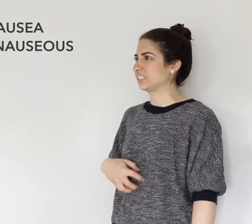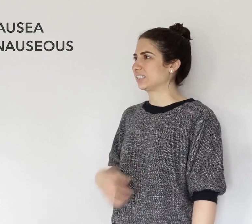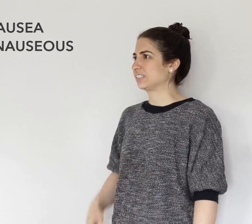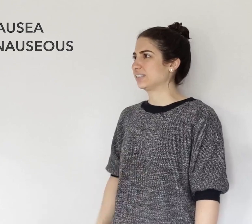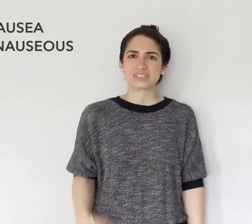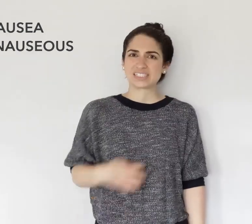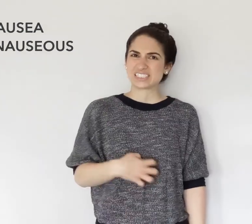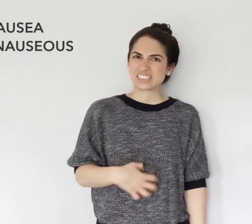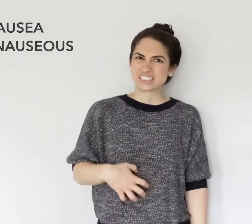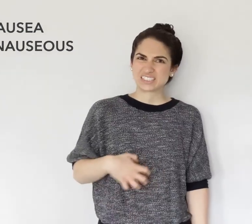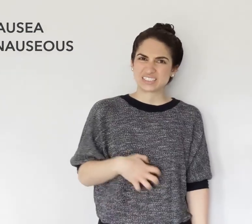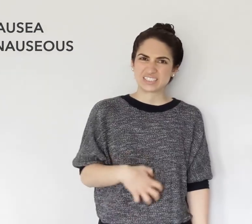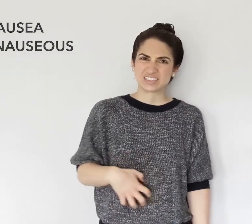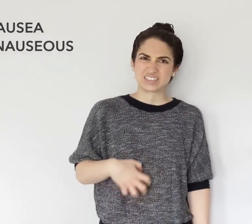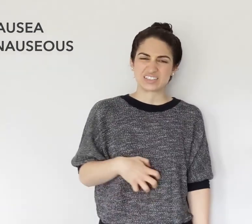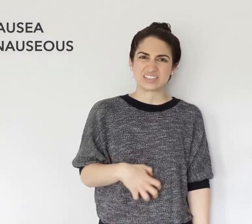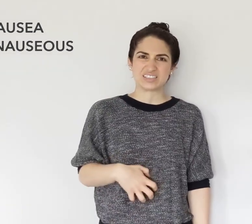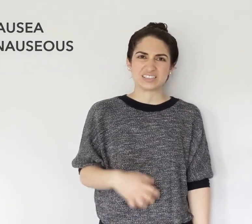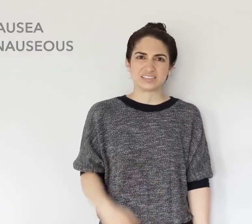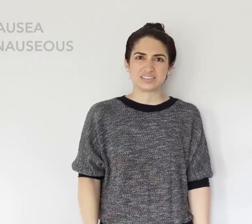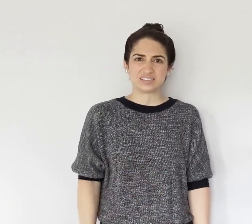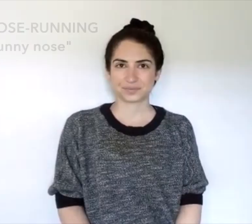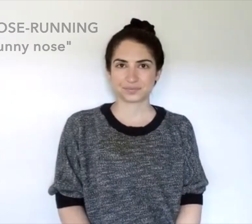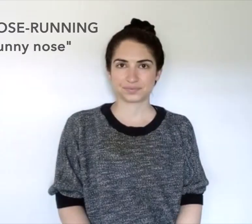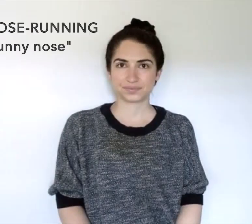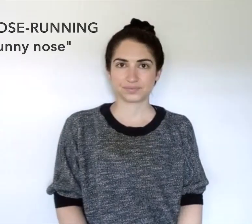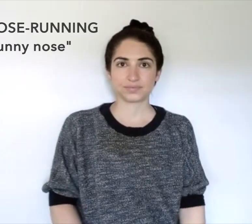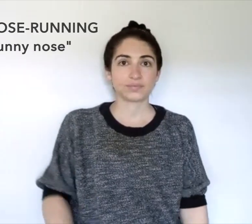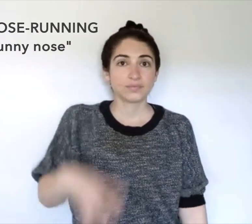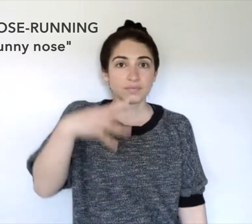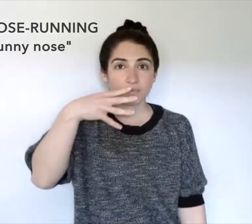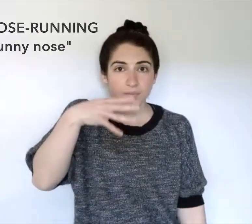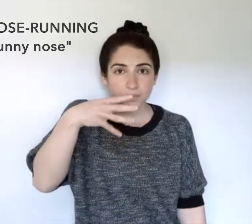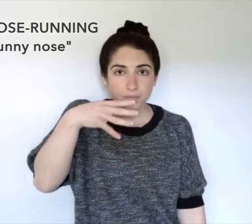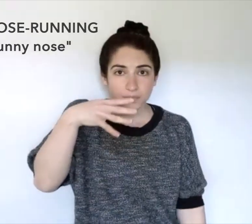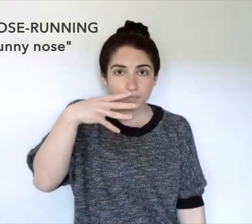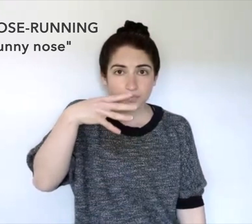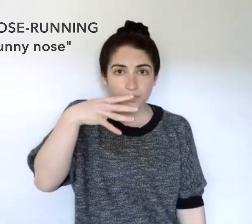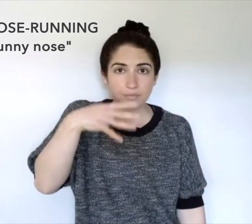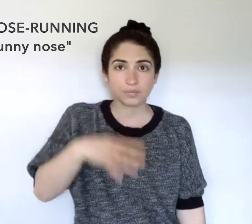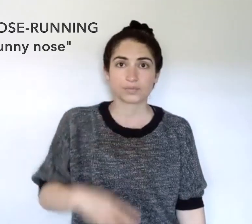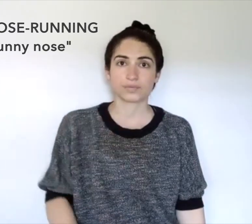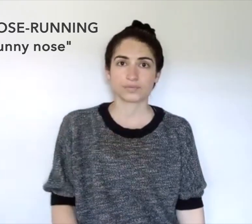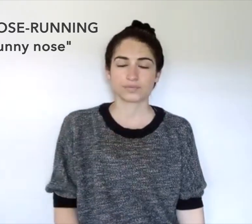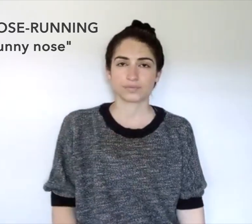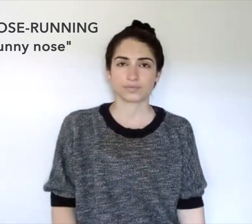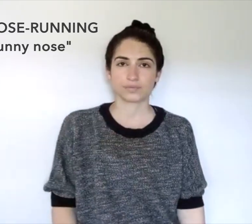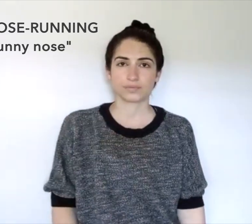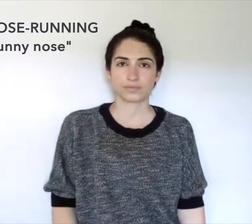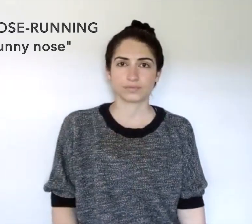NAUSEOUS RUNNY-NOSE runny nose for